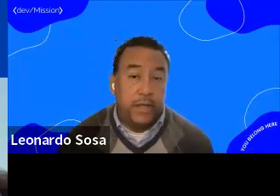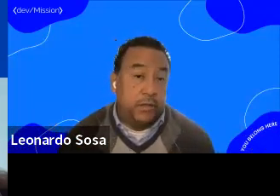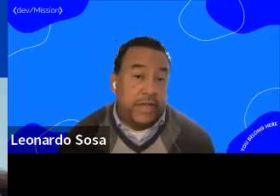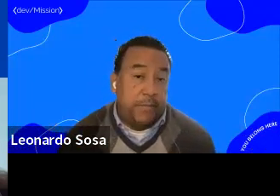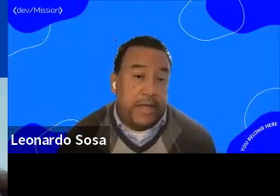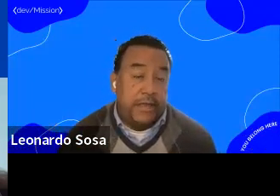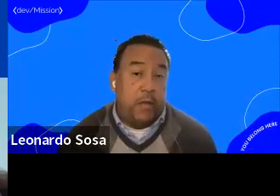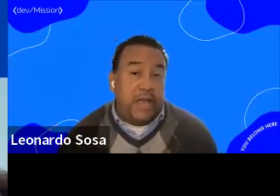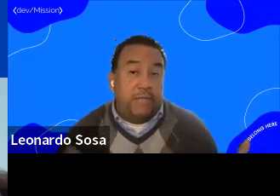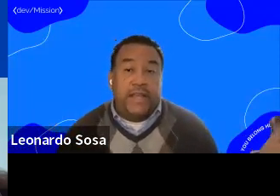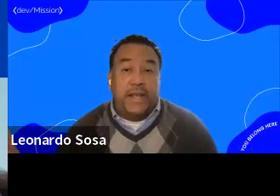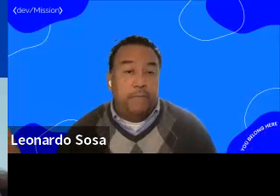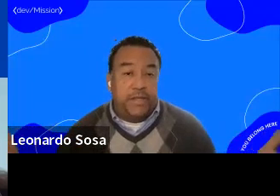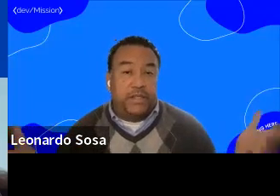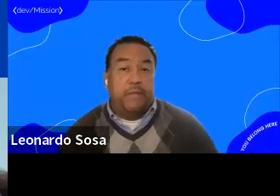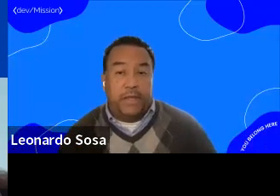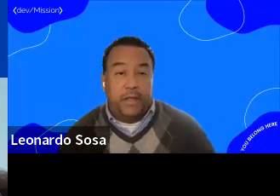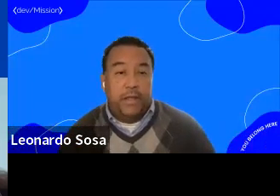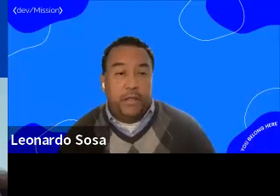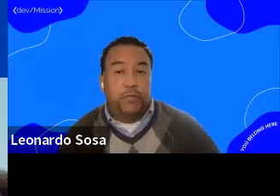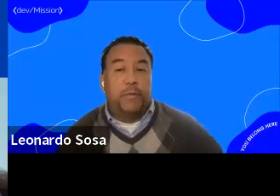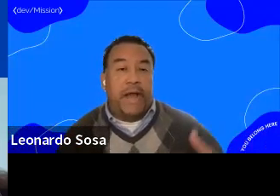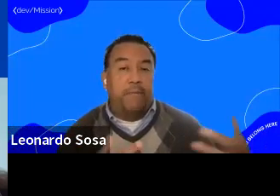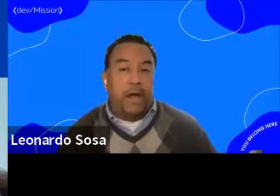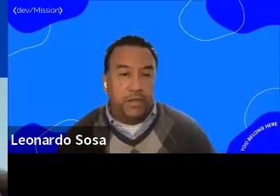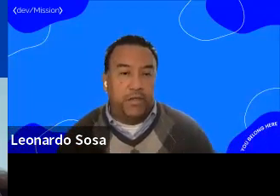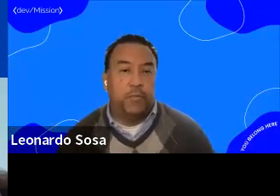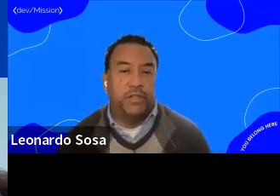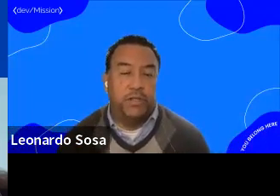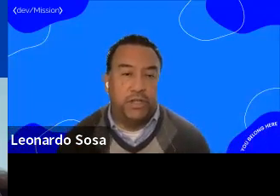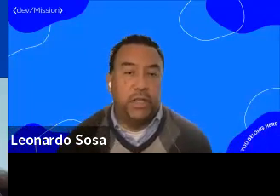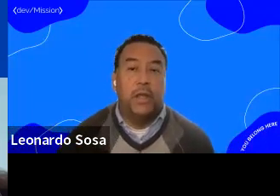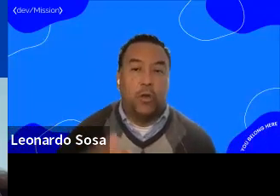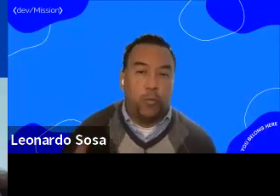and on top of that now we have tech companies coming to provide volunteer opportunities,